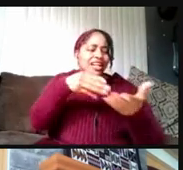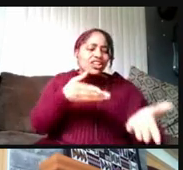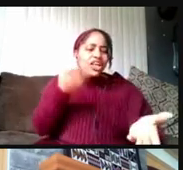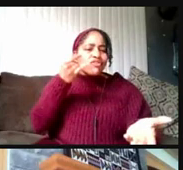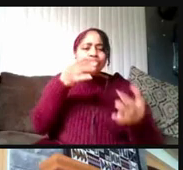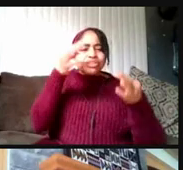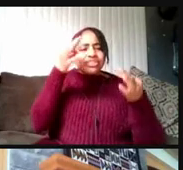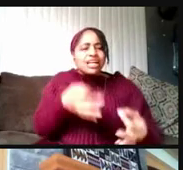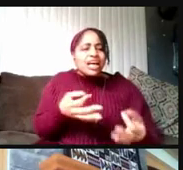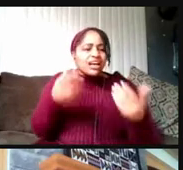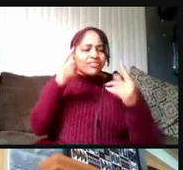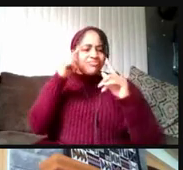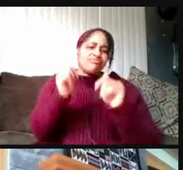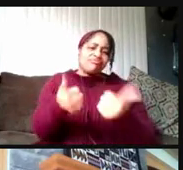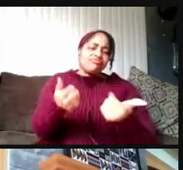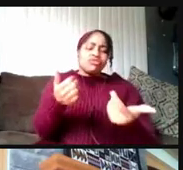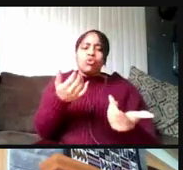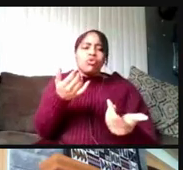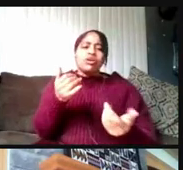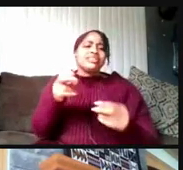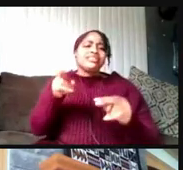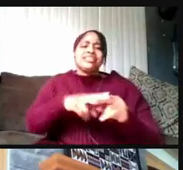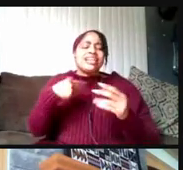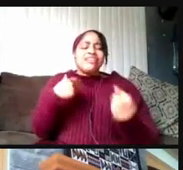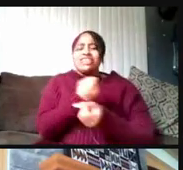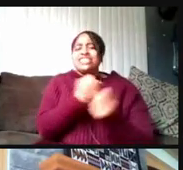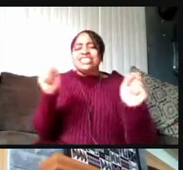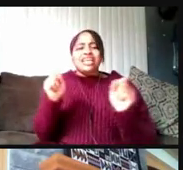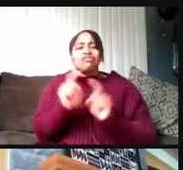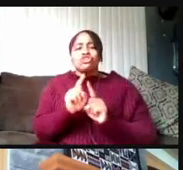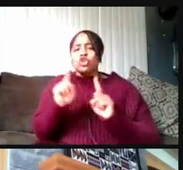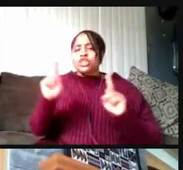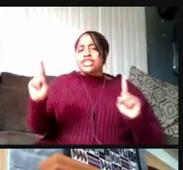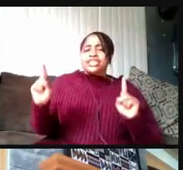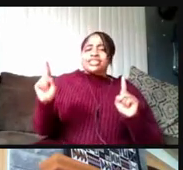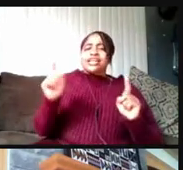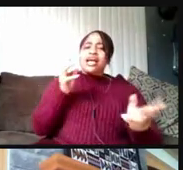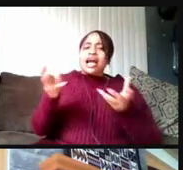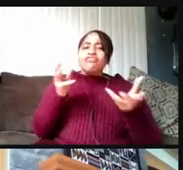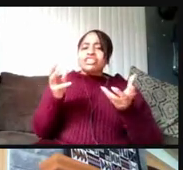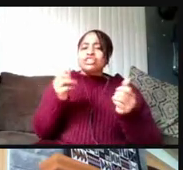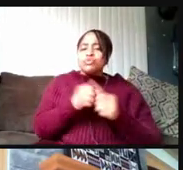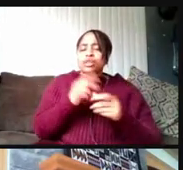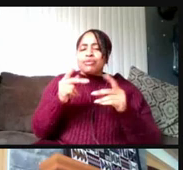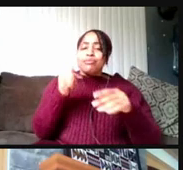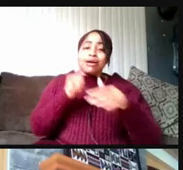or just sit and have a safe socially distant conversation with people under the canopies.